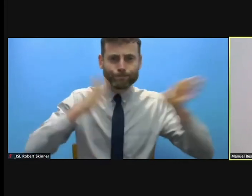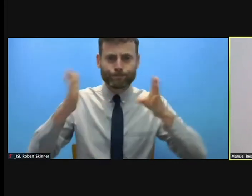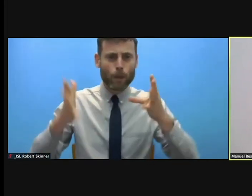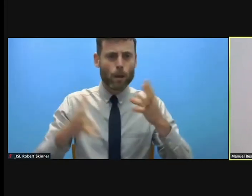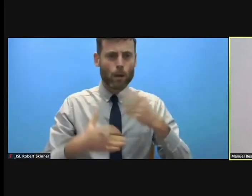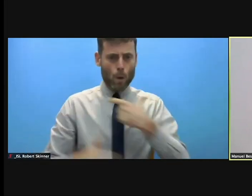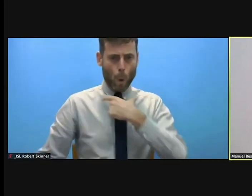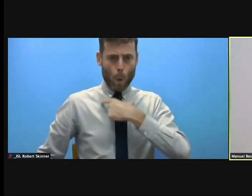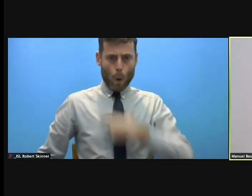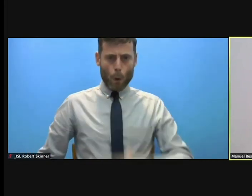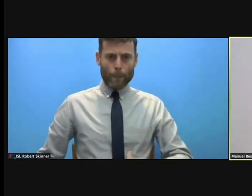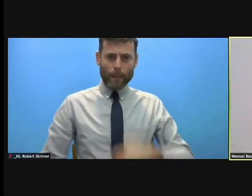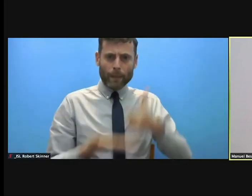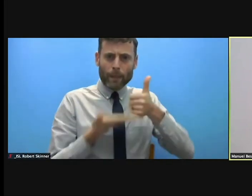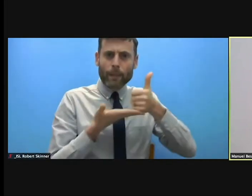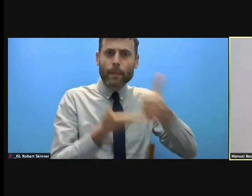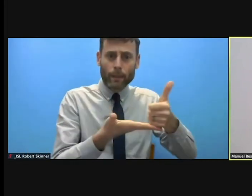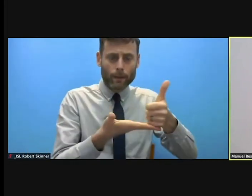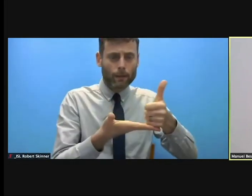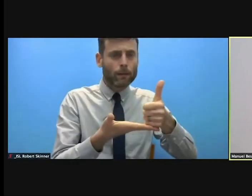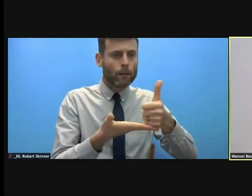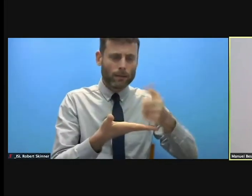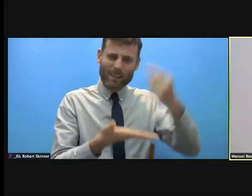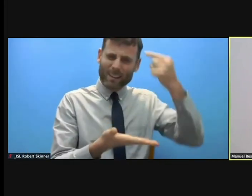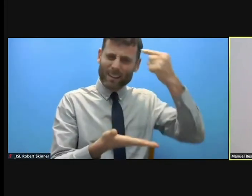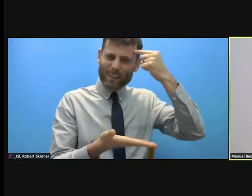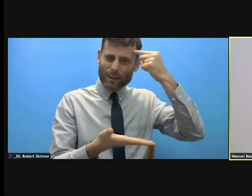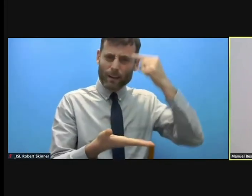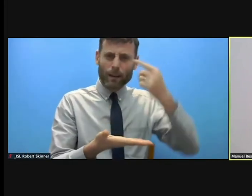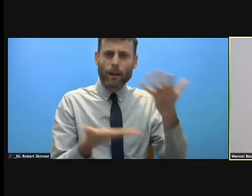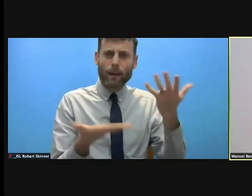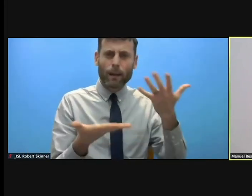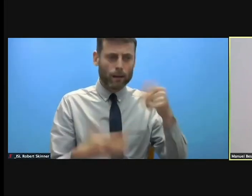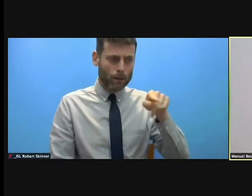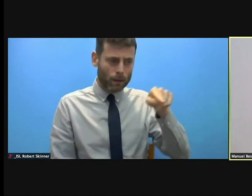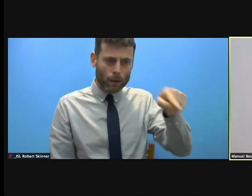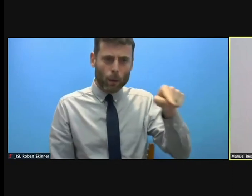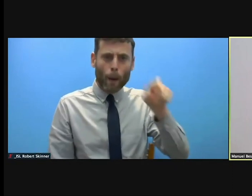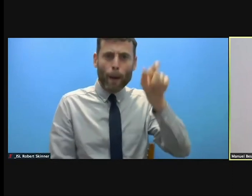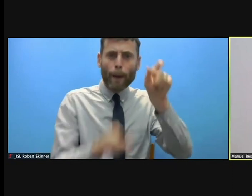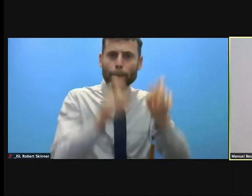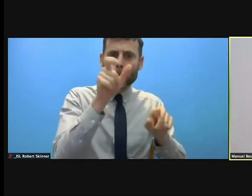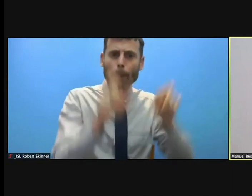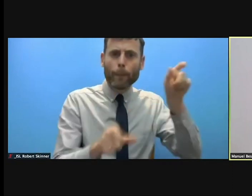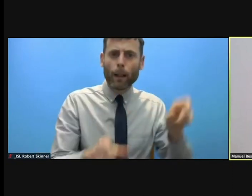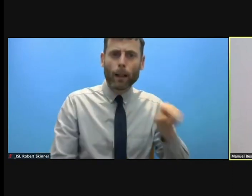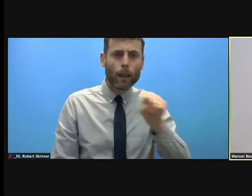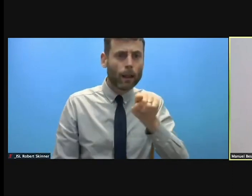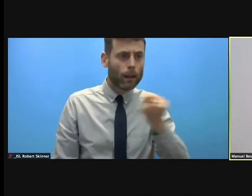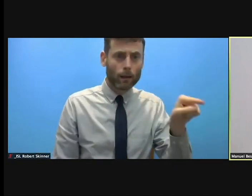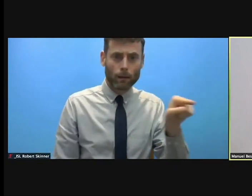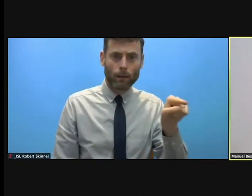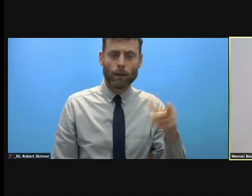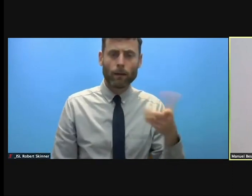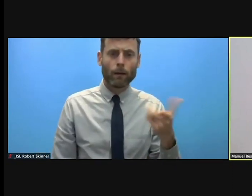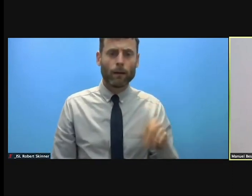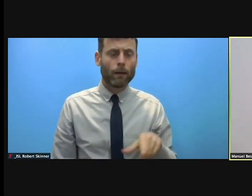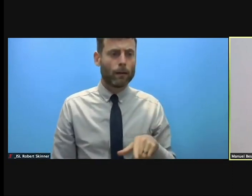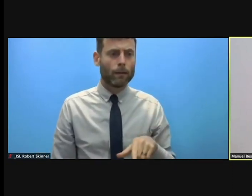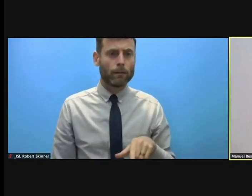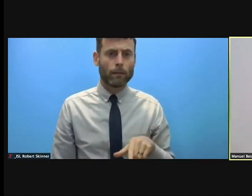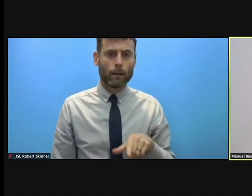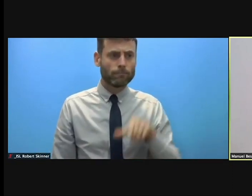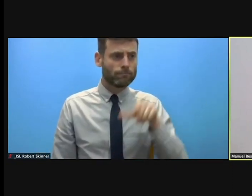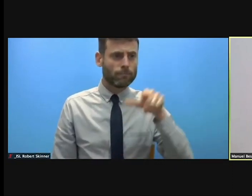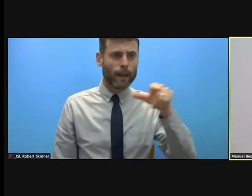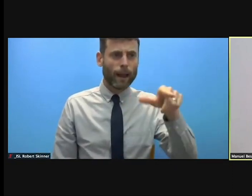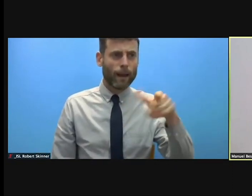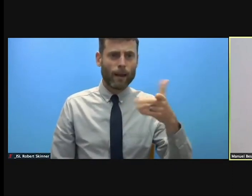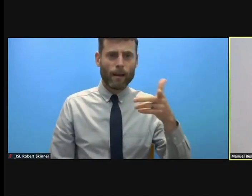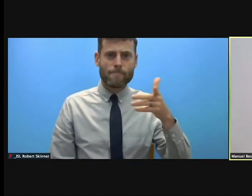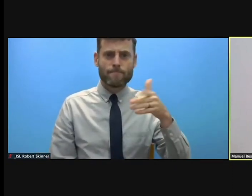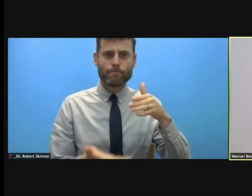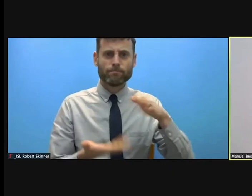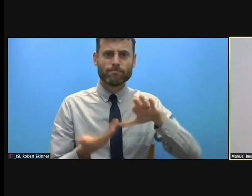People, civilians, those who are not anymore taking part of hostilities have to feel safe